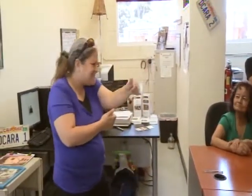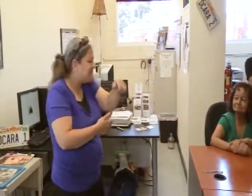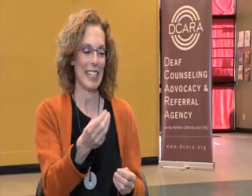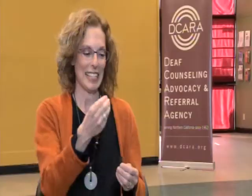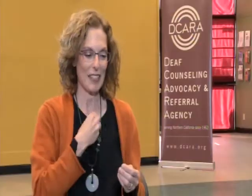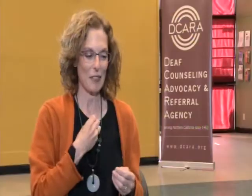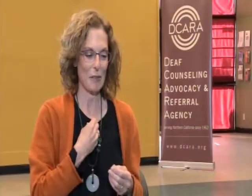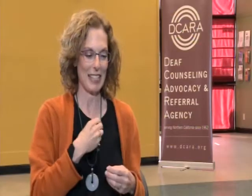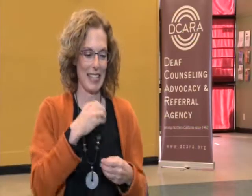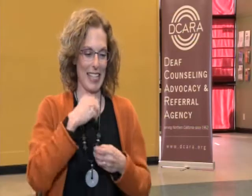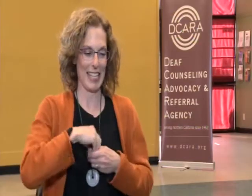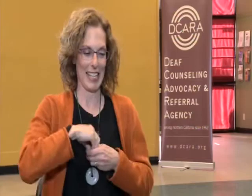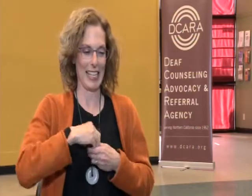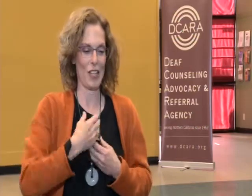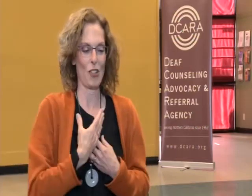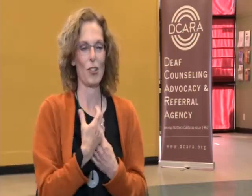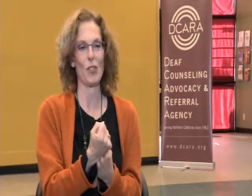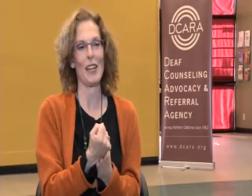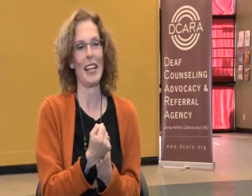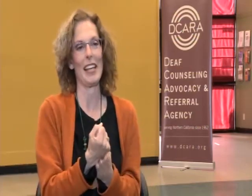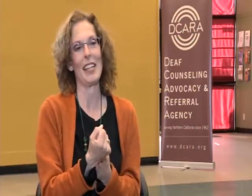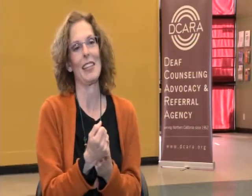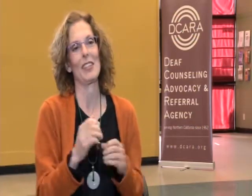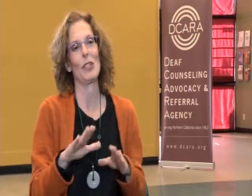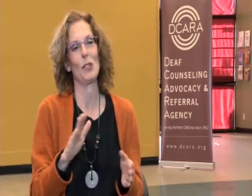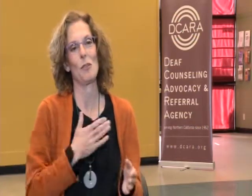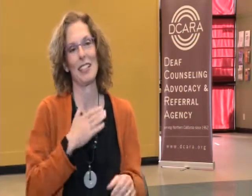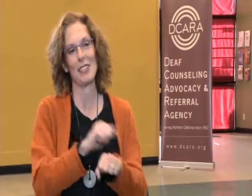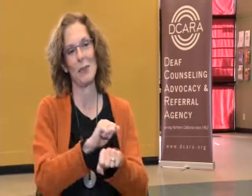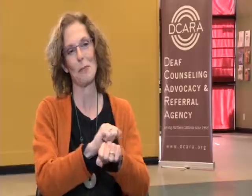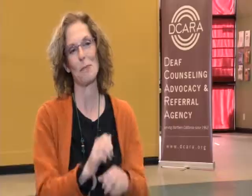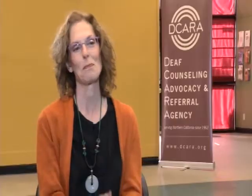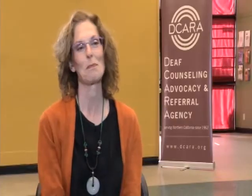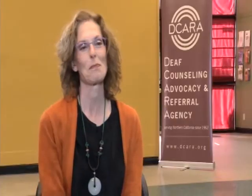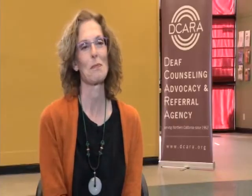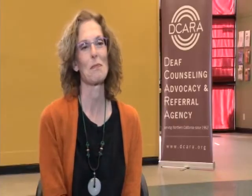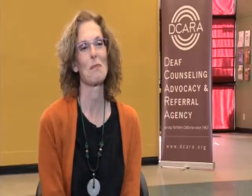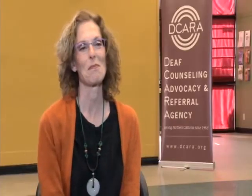I'm thankful to DCARA because they've given me my inner strength that allows me to do my job.